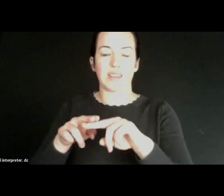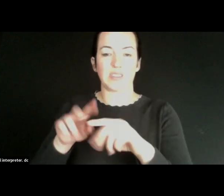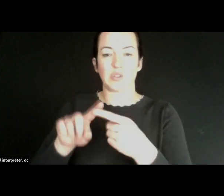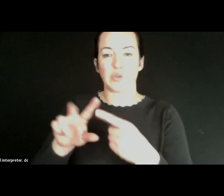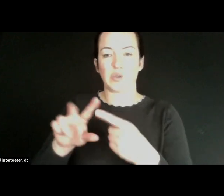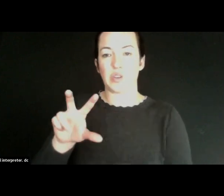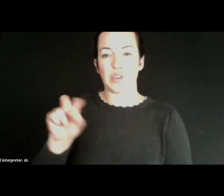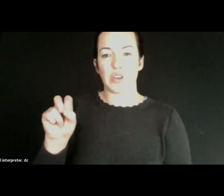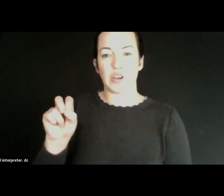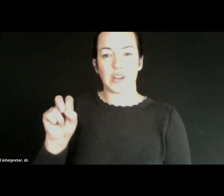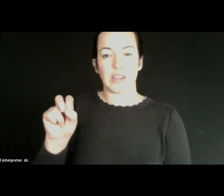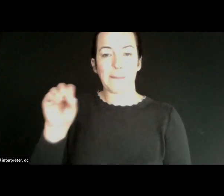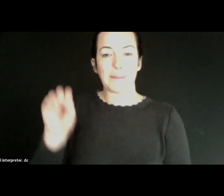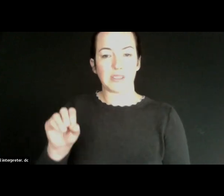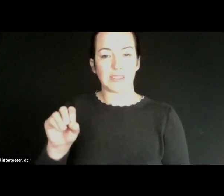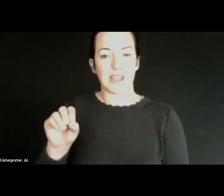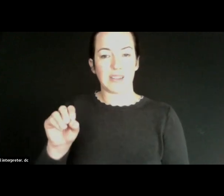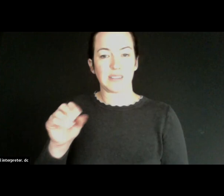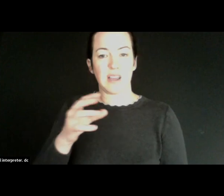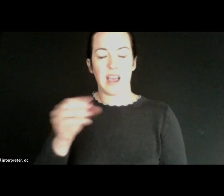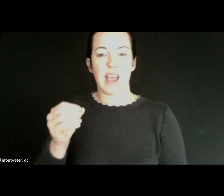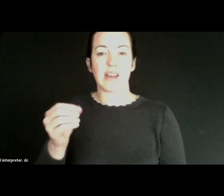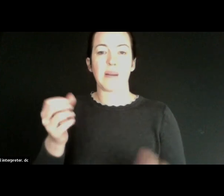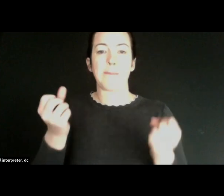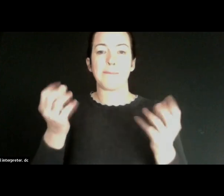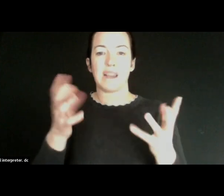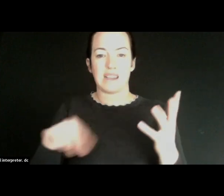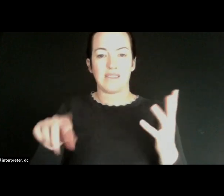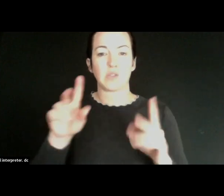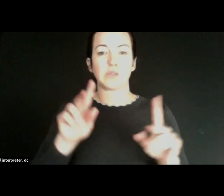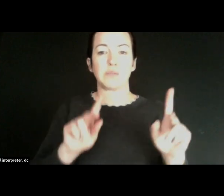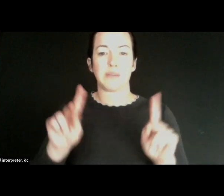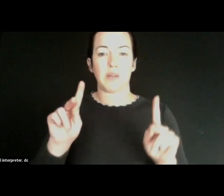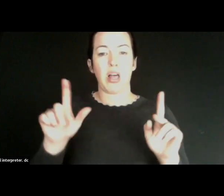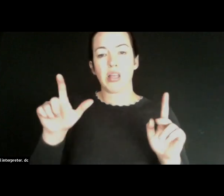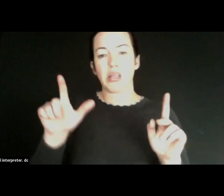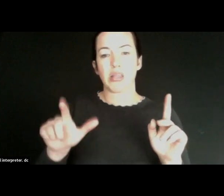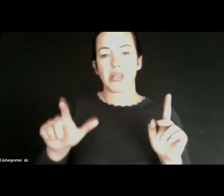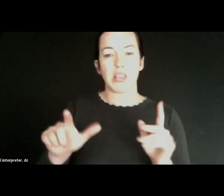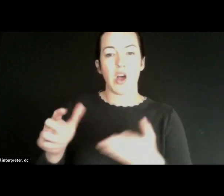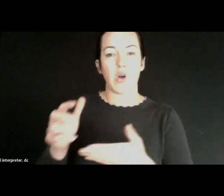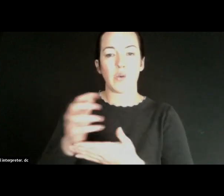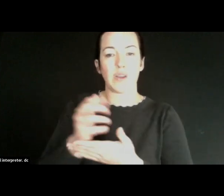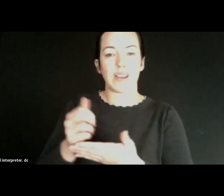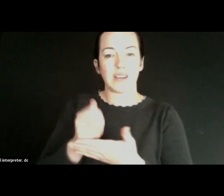We're also looking at a large number of population being low income multilingual in terms of you